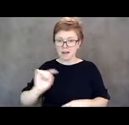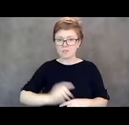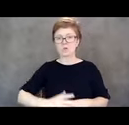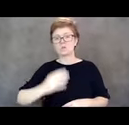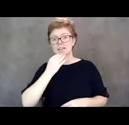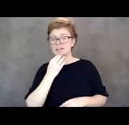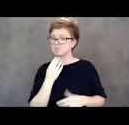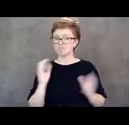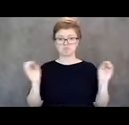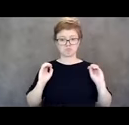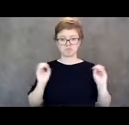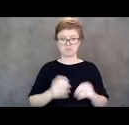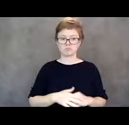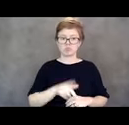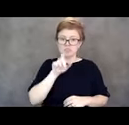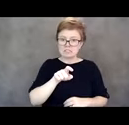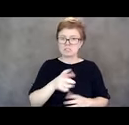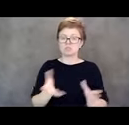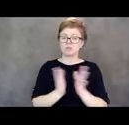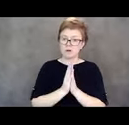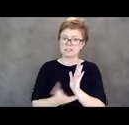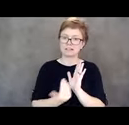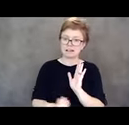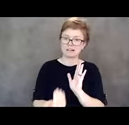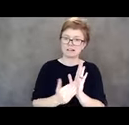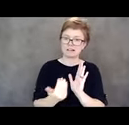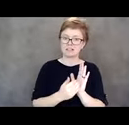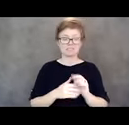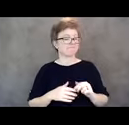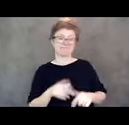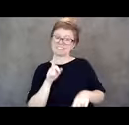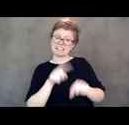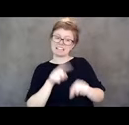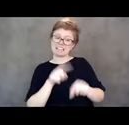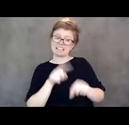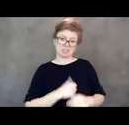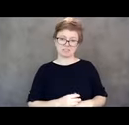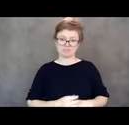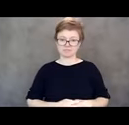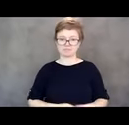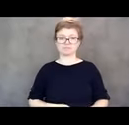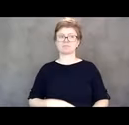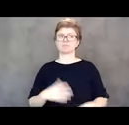She needed that. She asked for that and she was told it could not happen. That again was not about